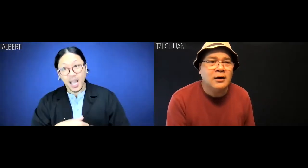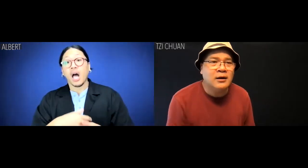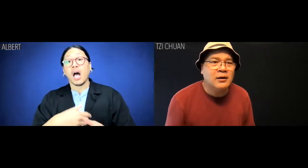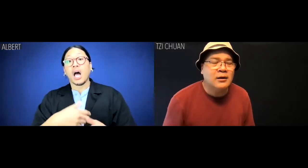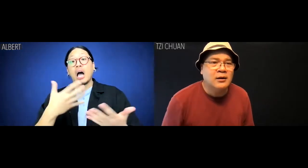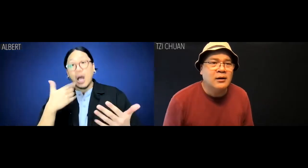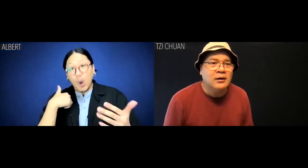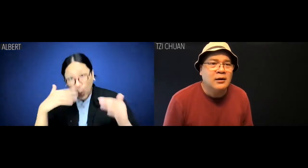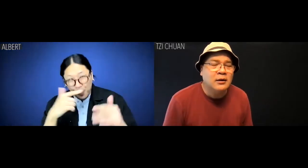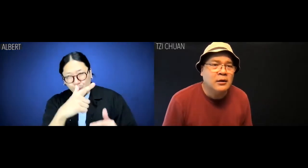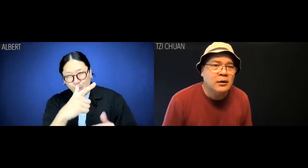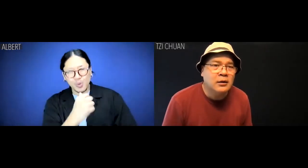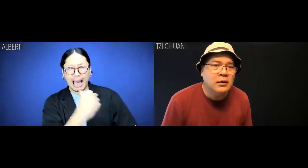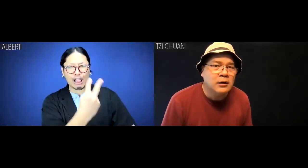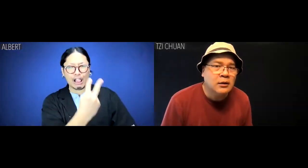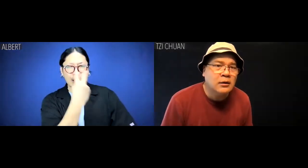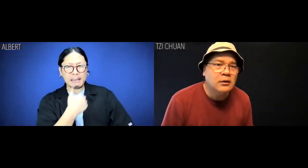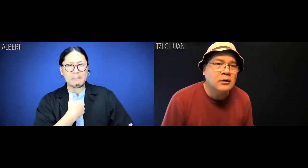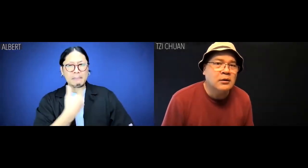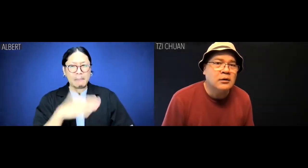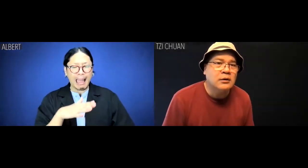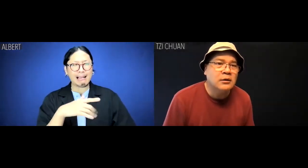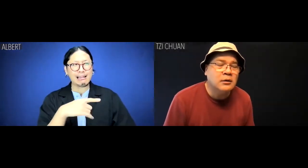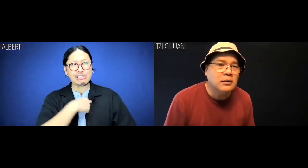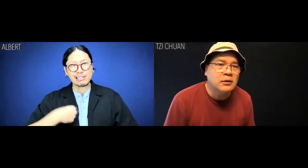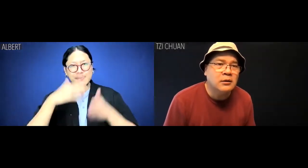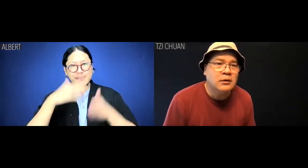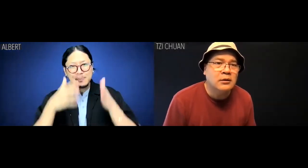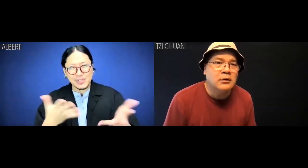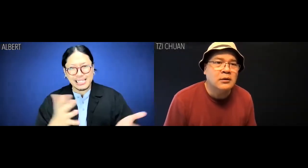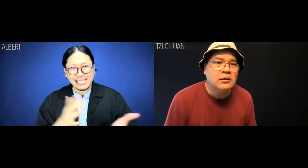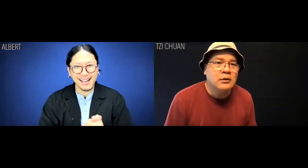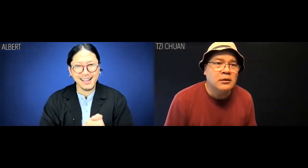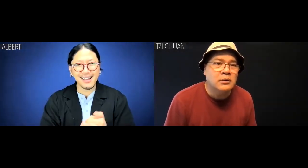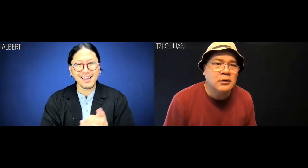so I hope you won't think me a bad Chinese.